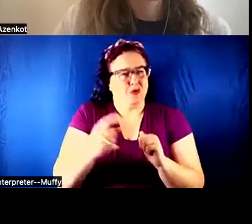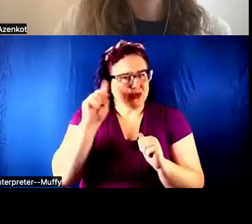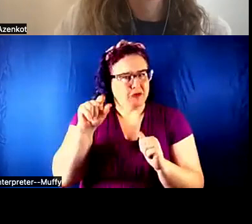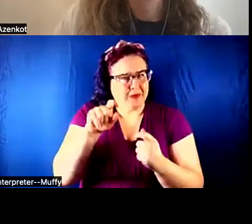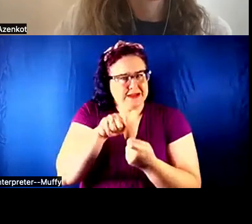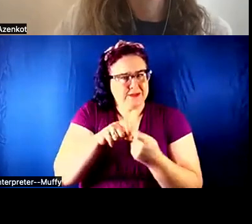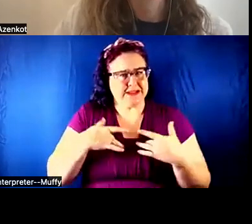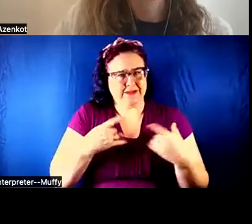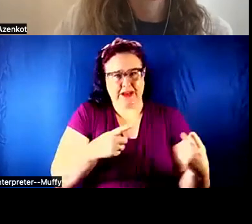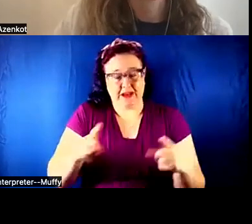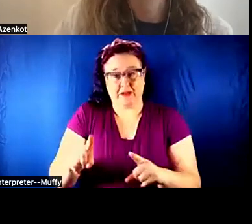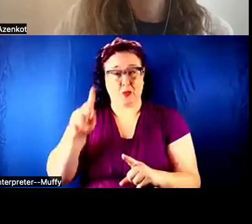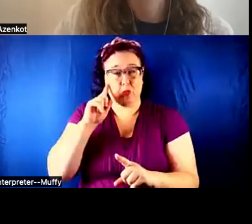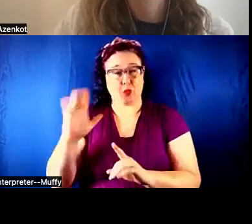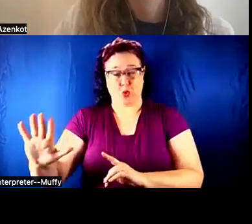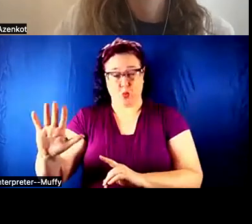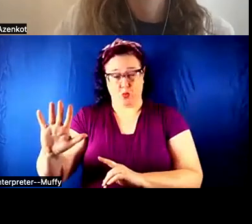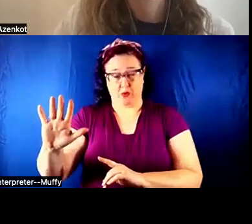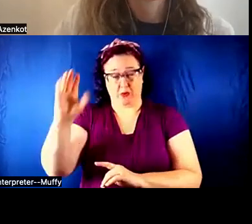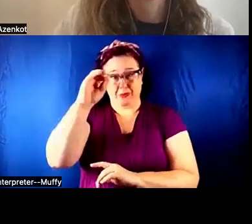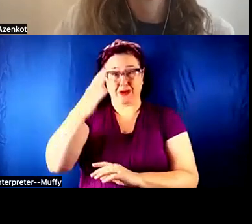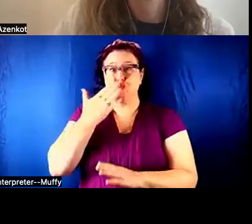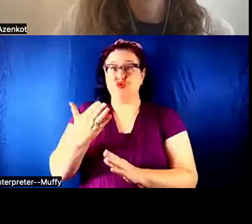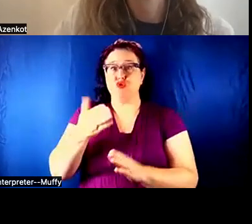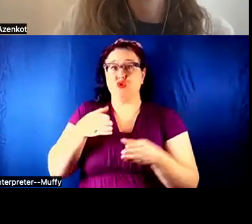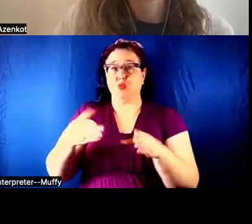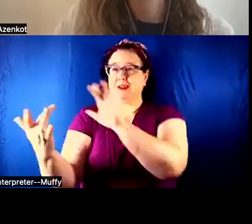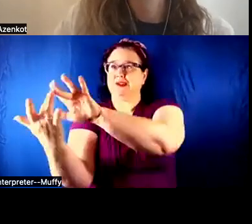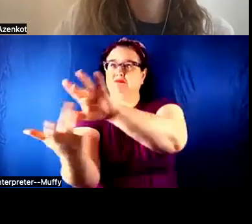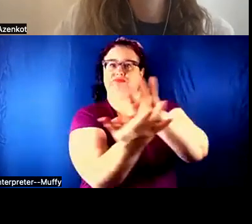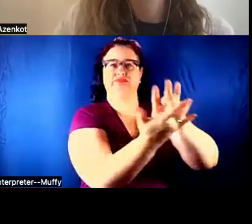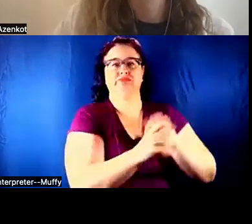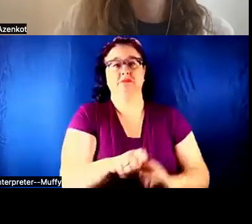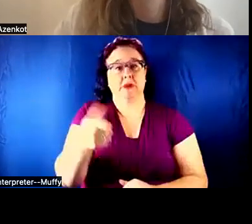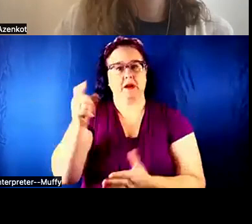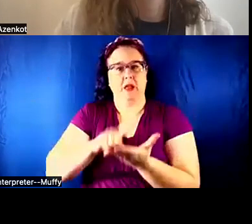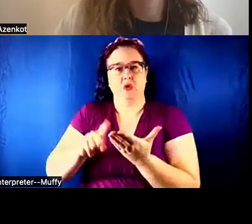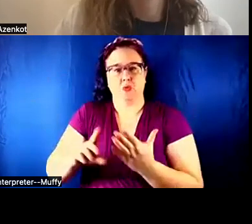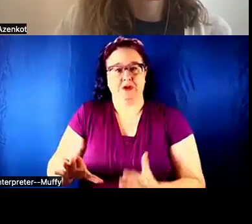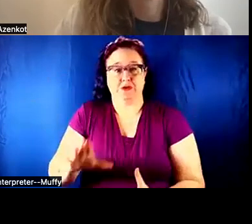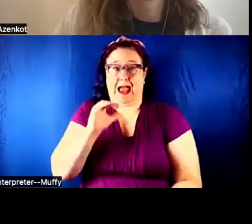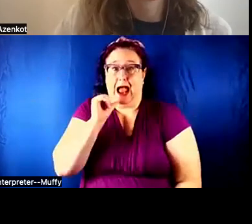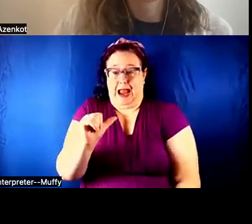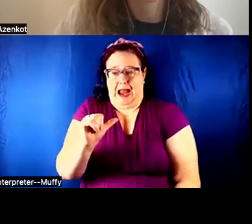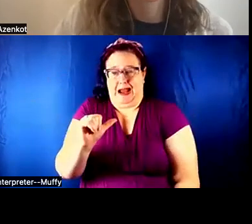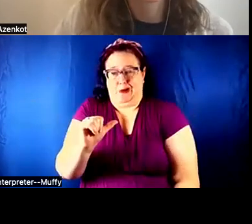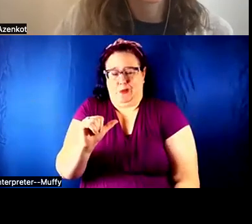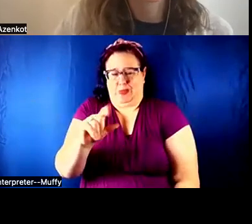we reach out better, because I don't believe we are doing that as effectively as we would like.